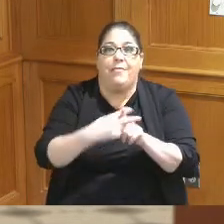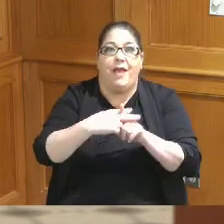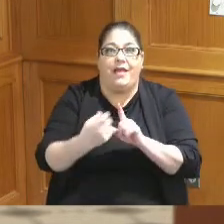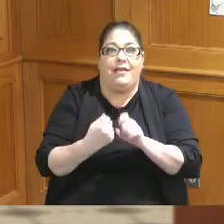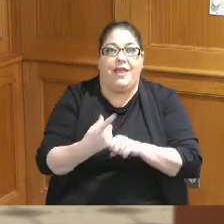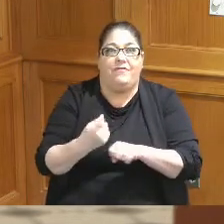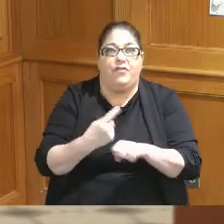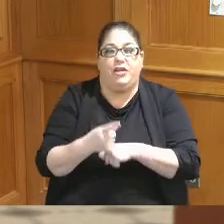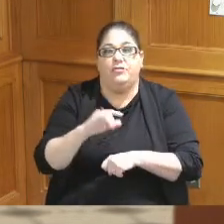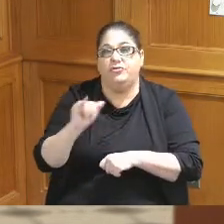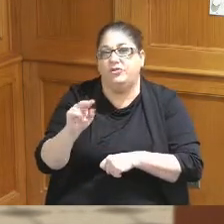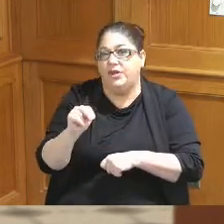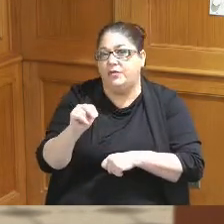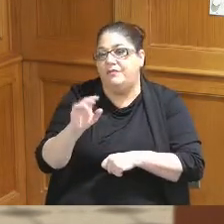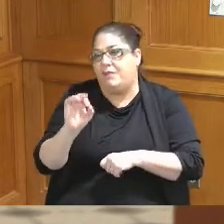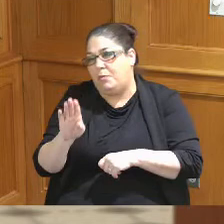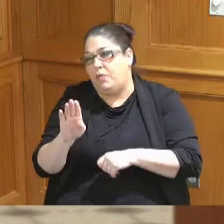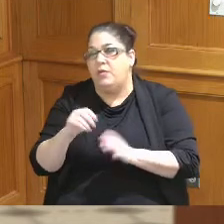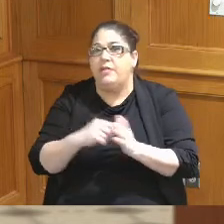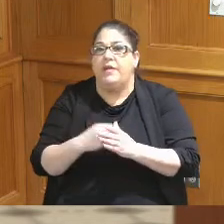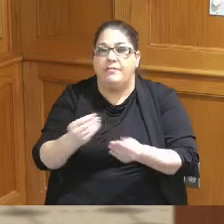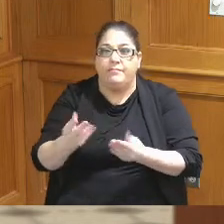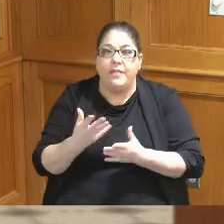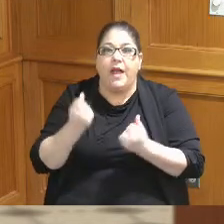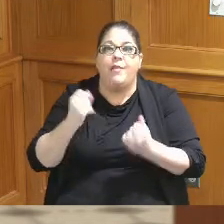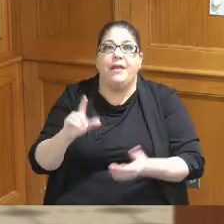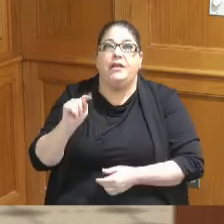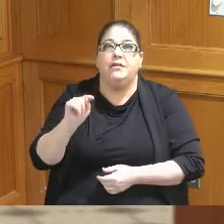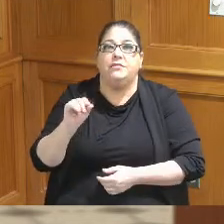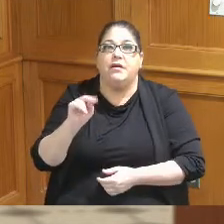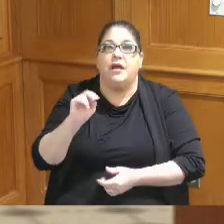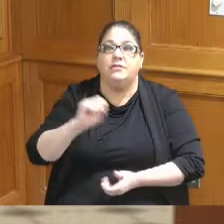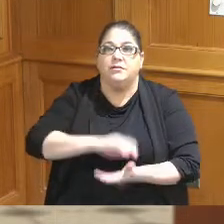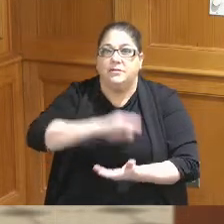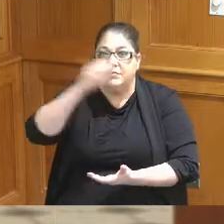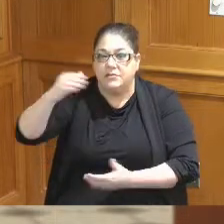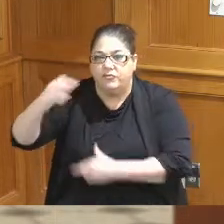beginning of the year they report to us how many times they've recycled and composted and